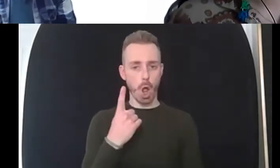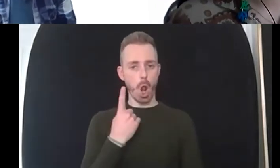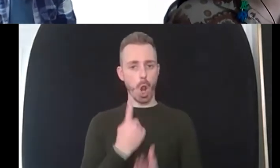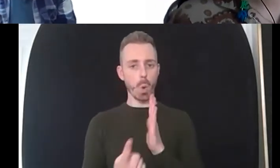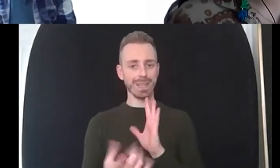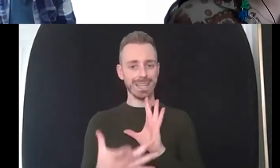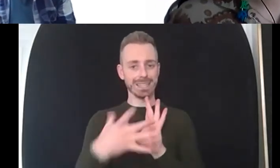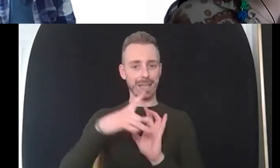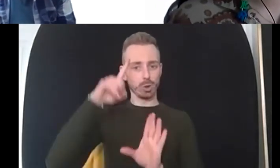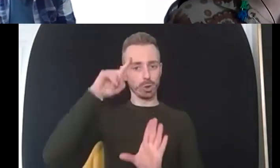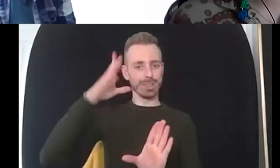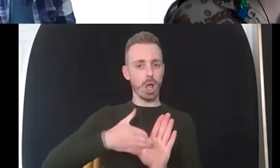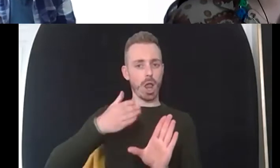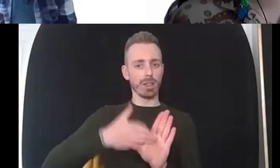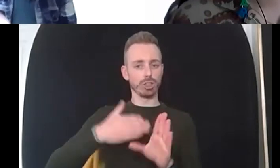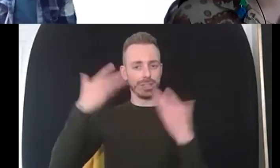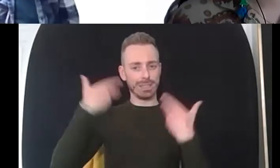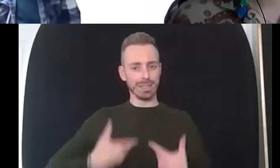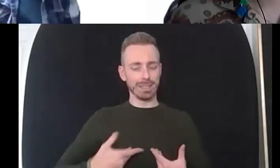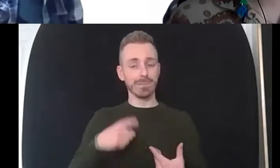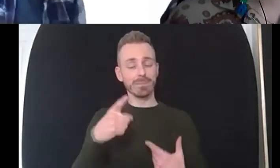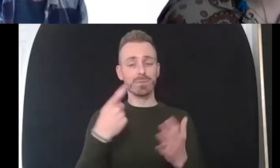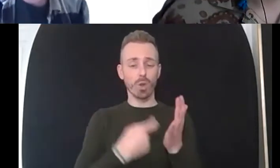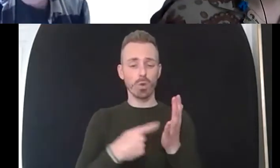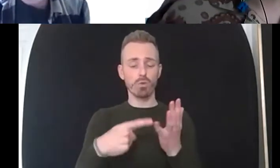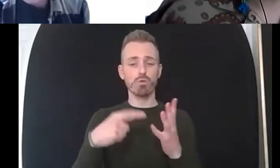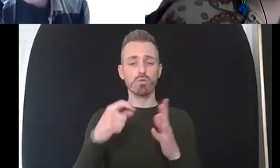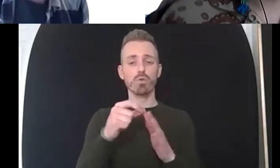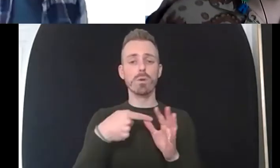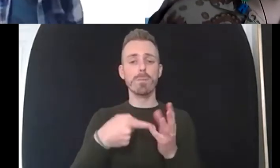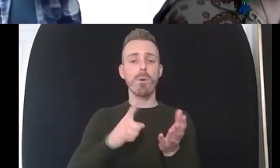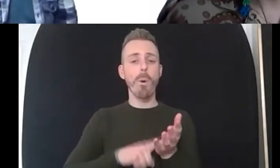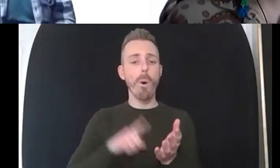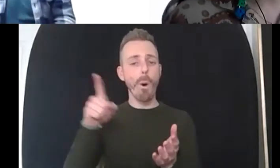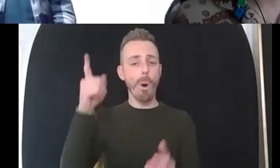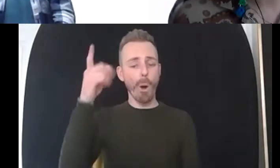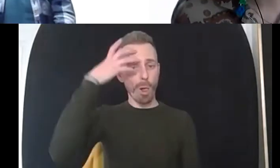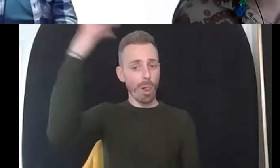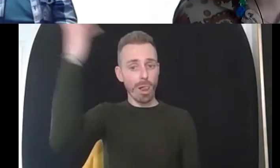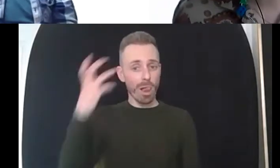of rupaul in my head if you can't love yourself who can you love can i have an amen absolutely